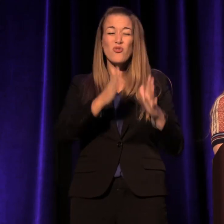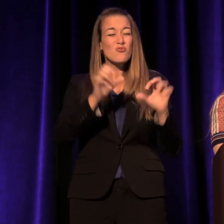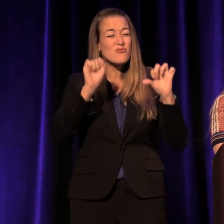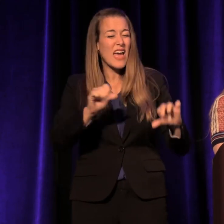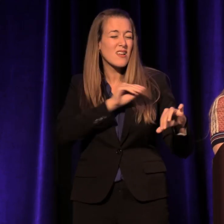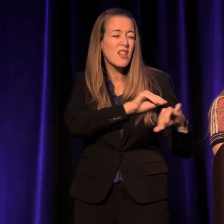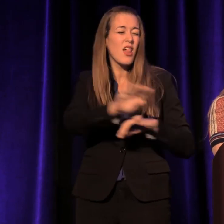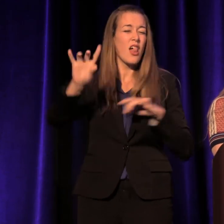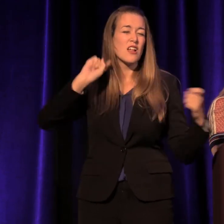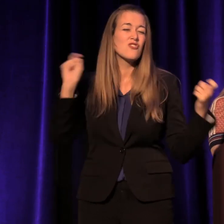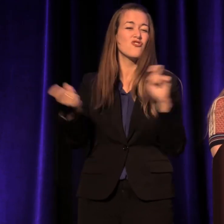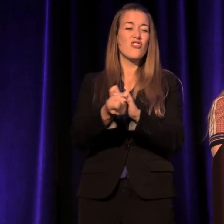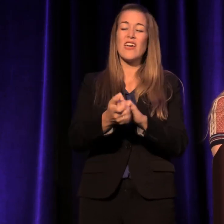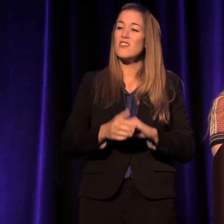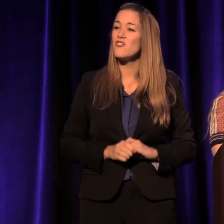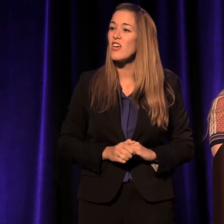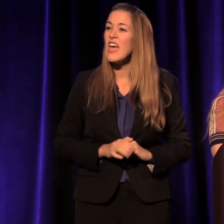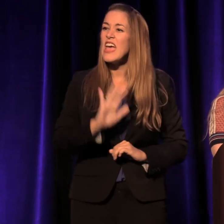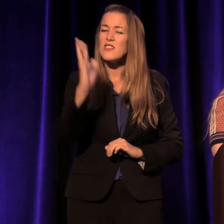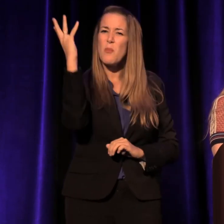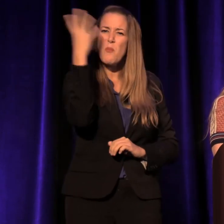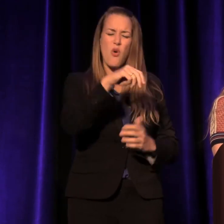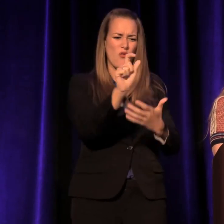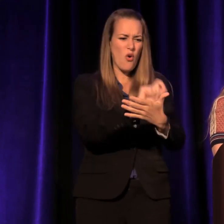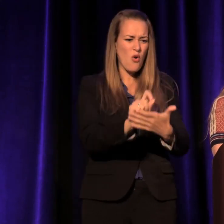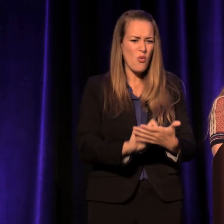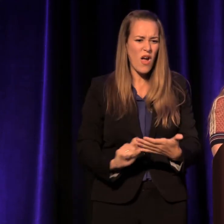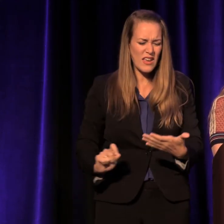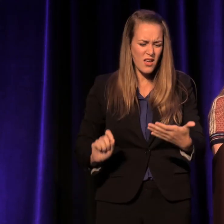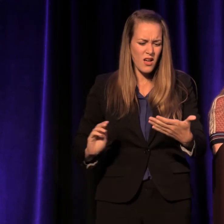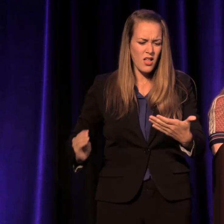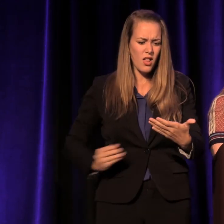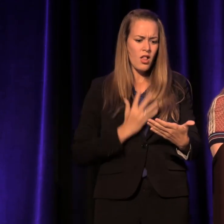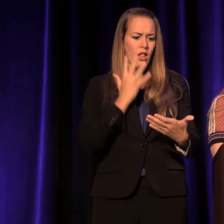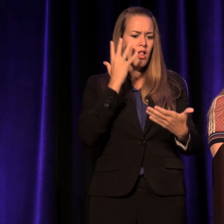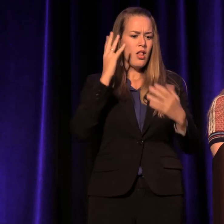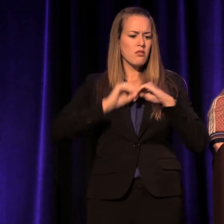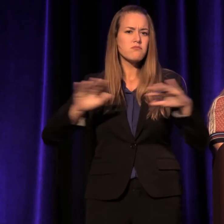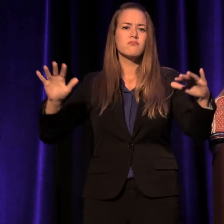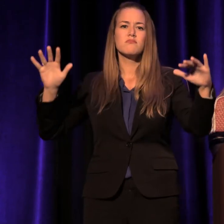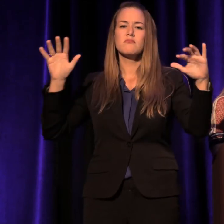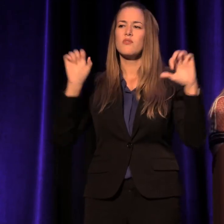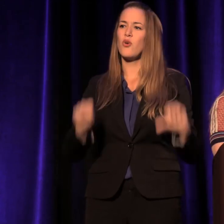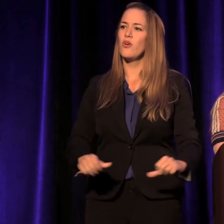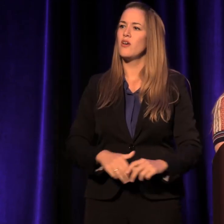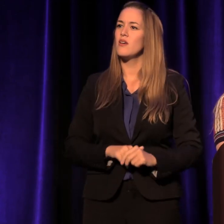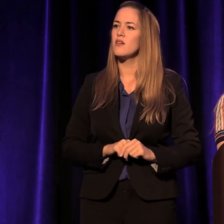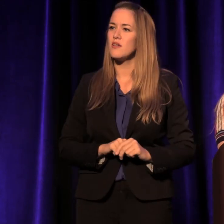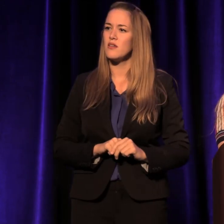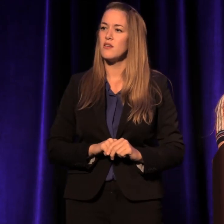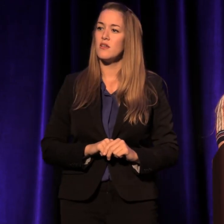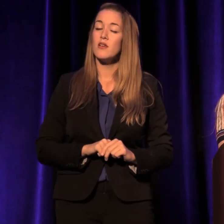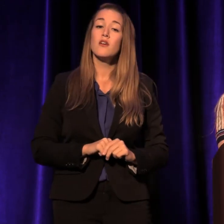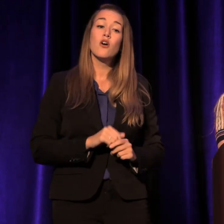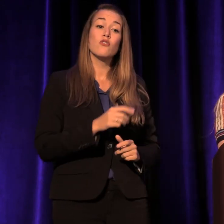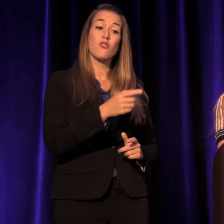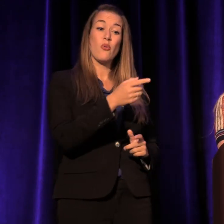his beautiful pages rising like birds in the sky. So when he asked me to speak on his behalf at his hearing